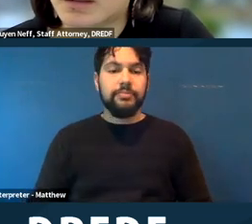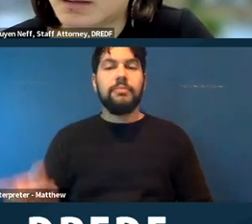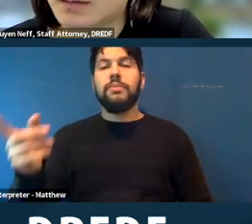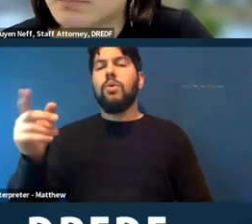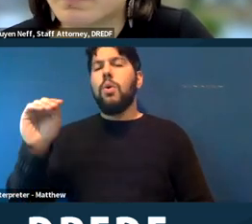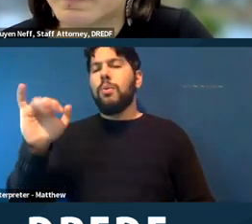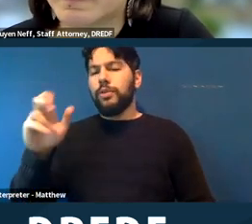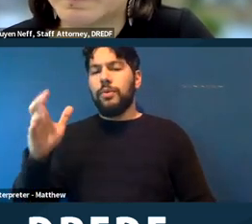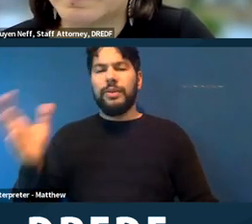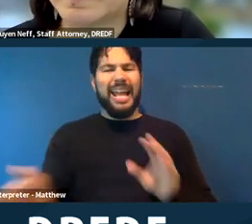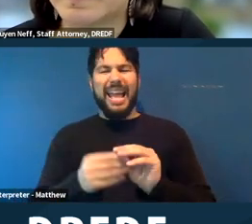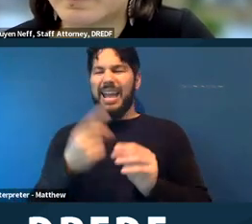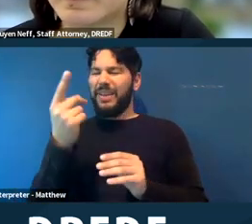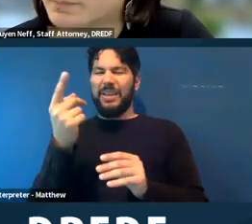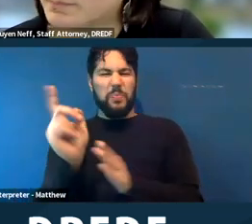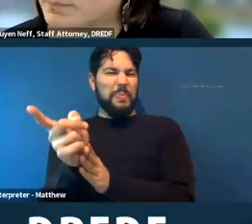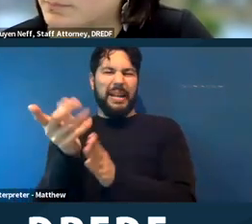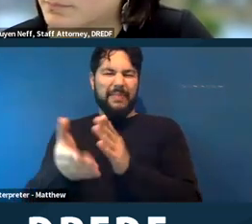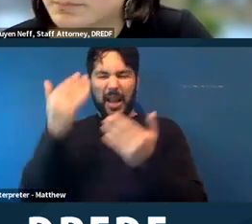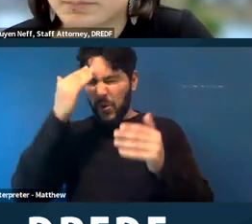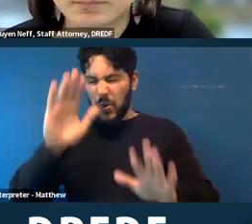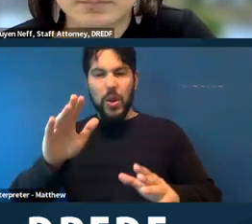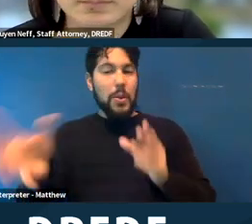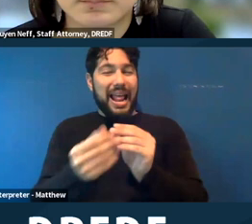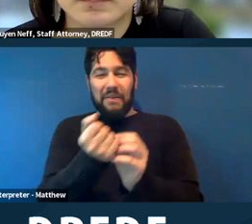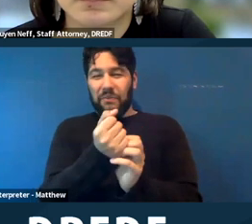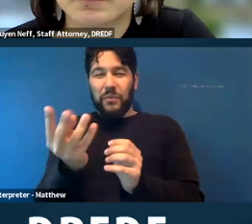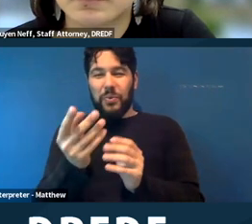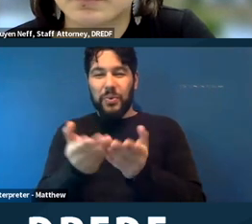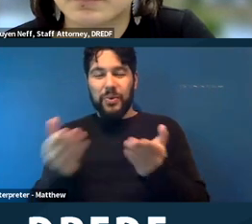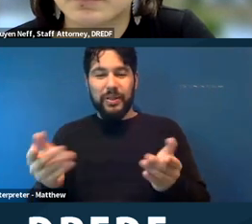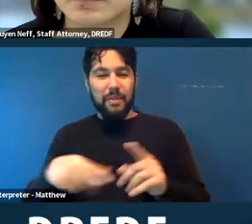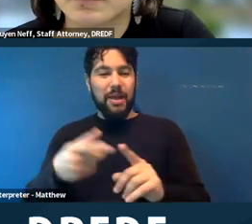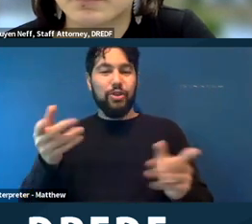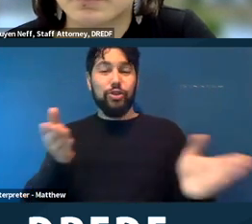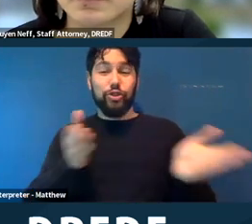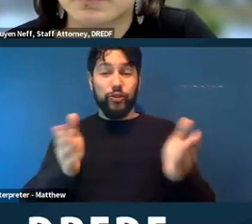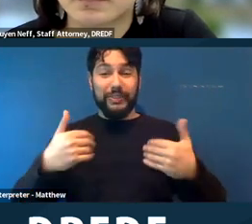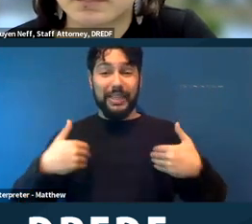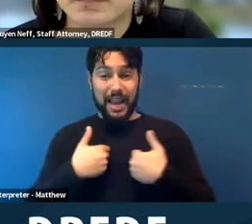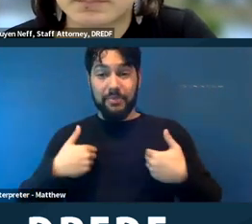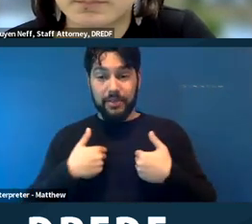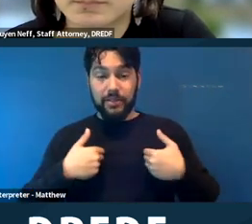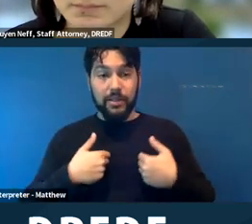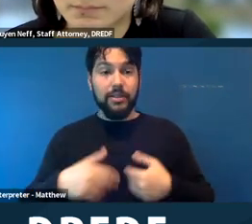really quickly, I did want to add a couple things on service animals. The ADA protects